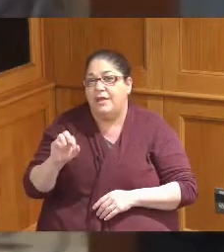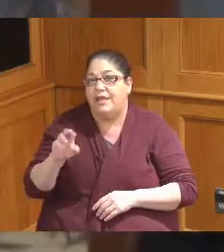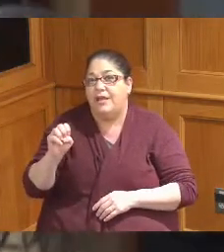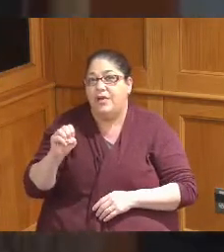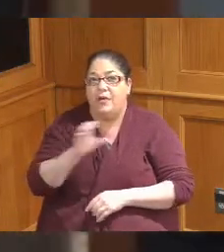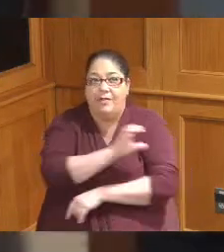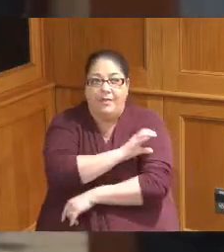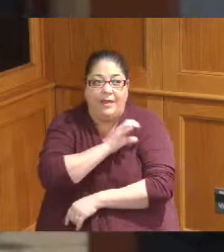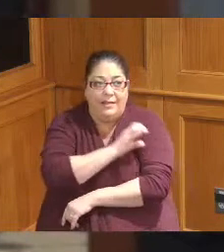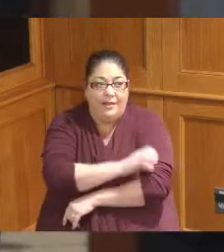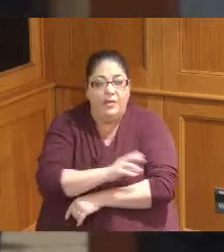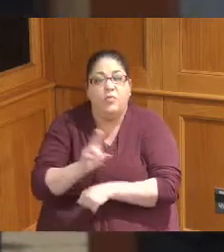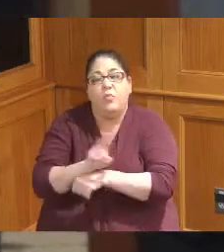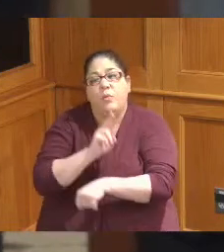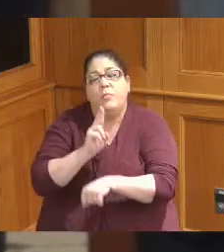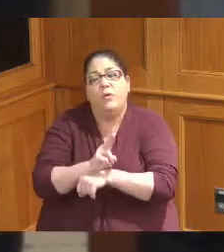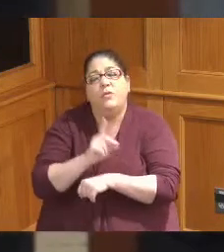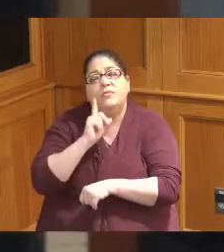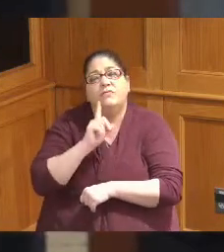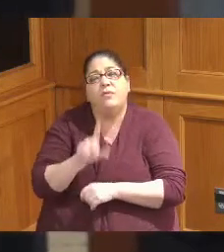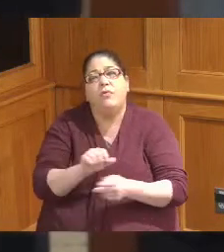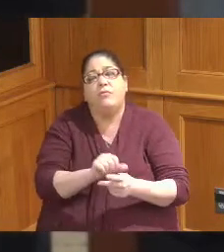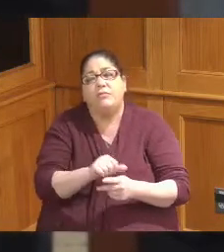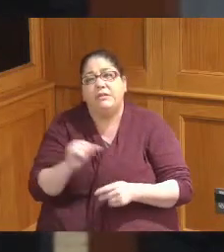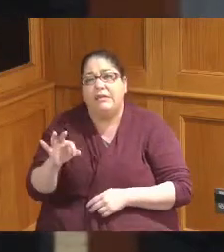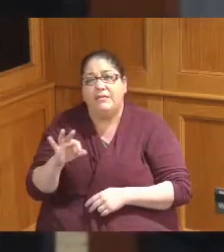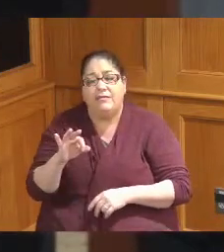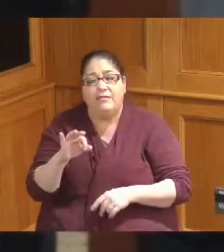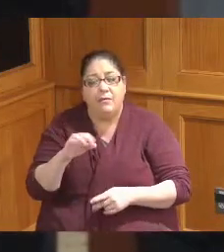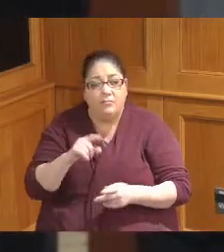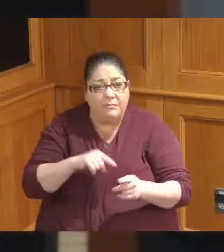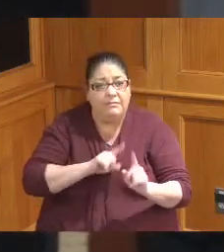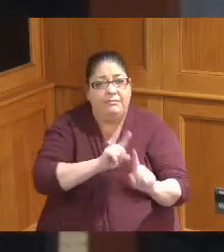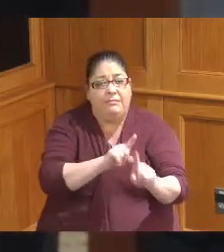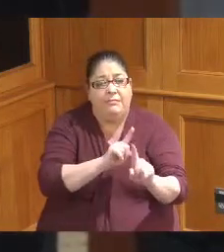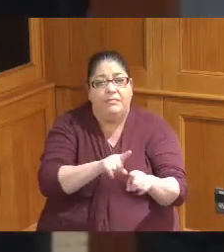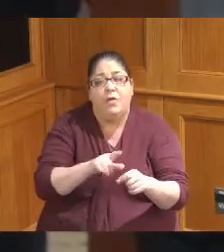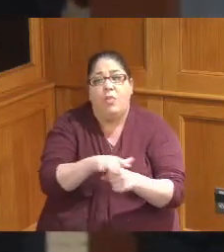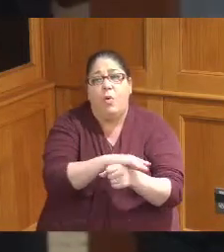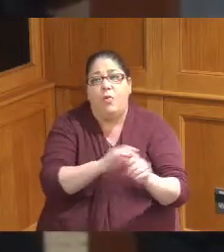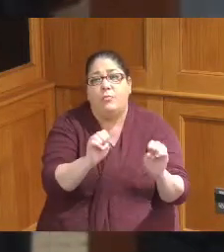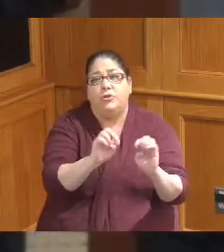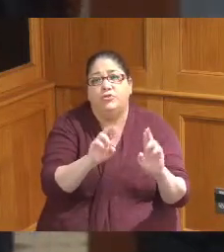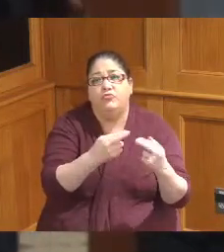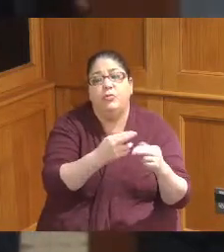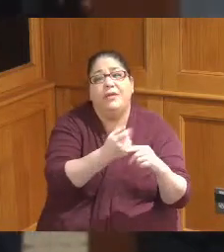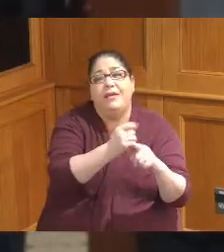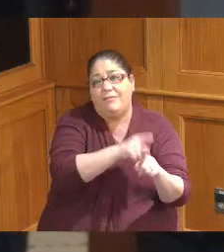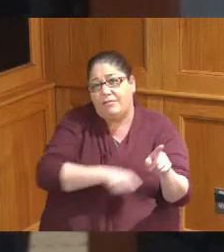would be used as an alternative to and to reduce the demand on local emergency departments it's